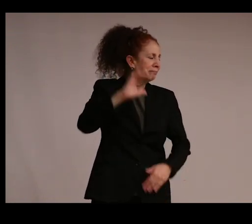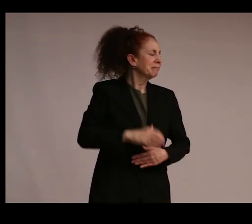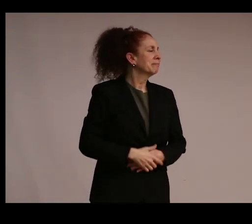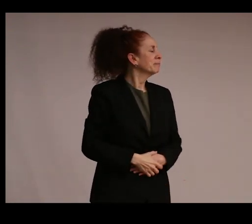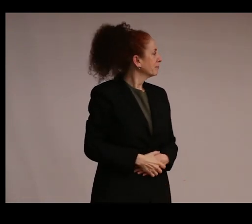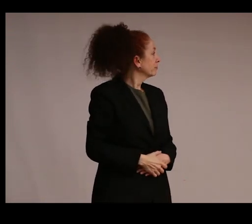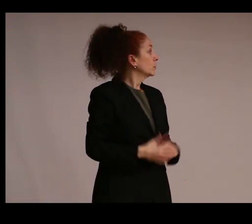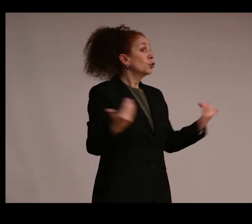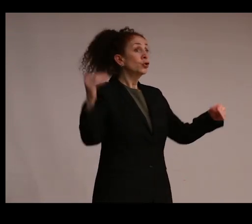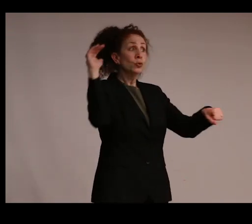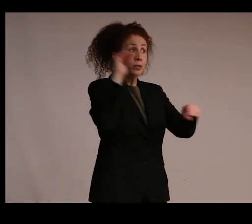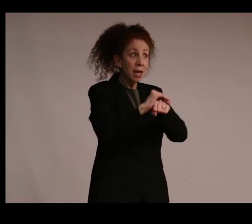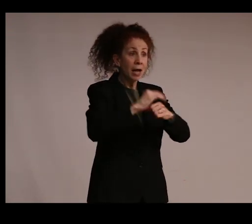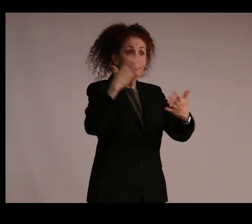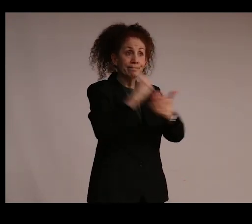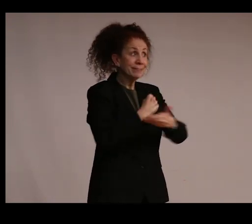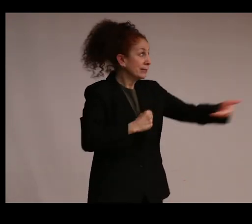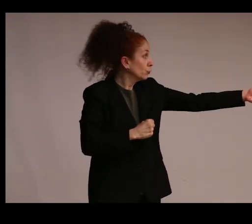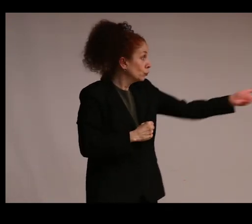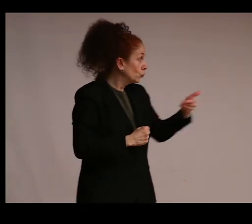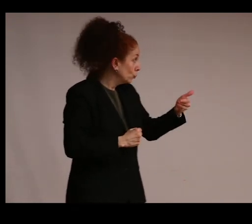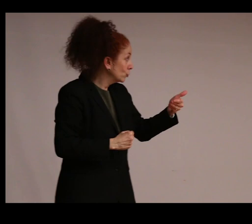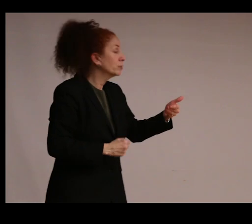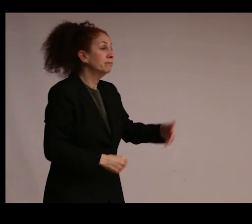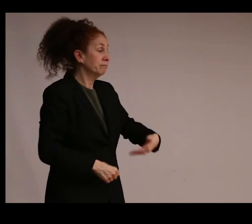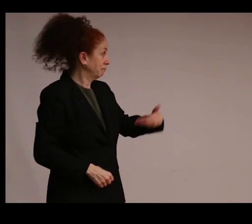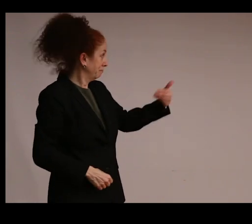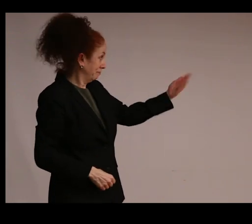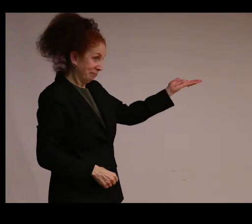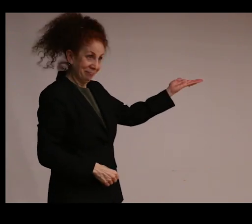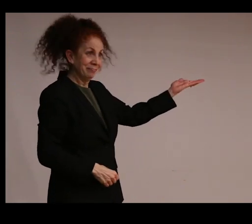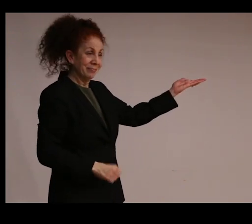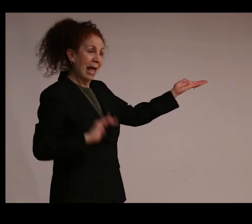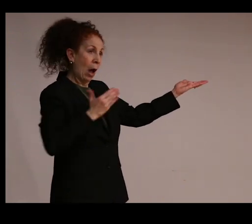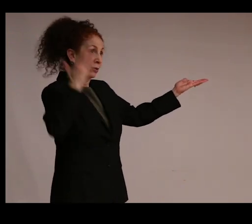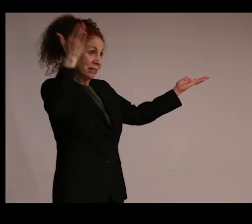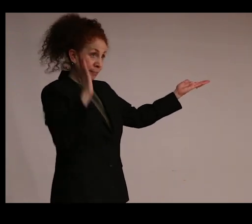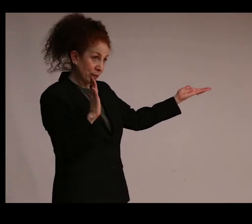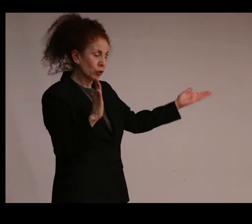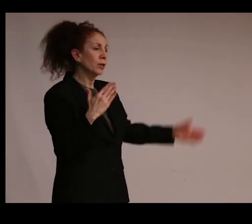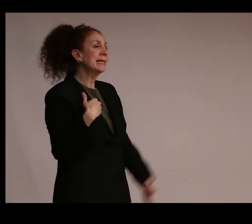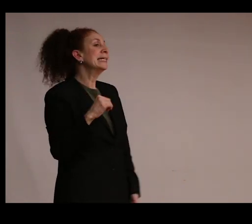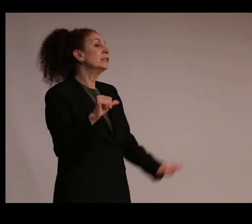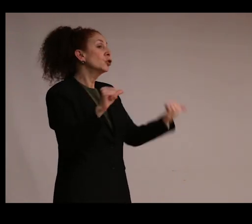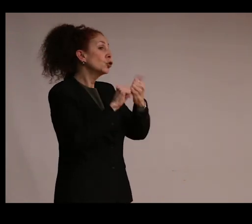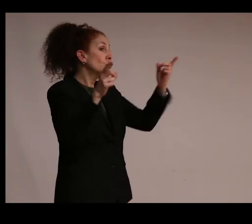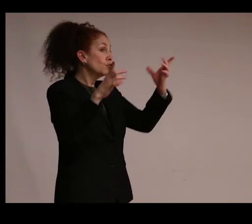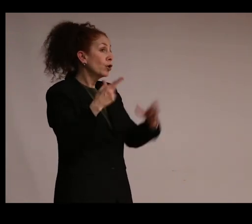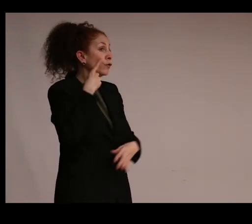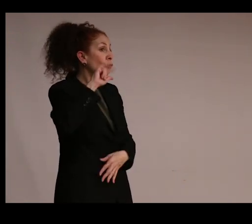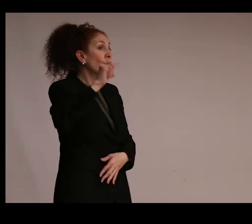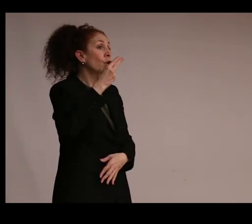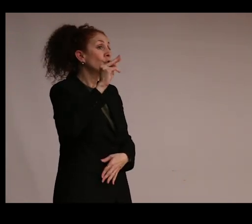So tonight, I get to introduce and welcome Dr. Sanchita Balachandran, who is the associate director of the Johns Hopkins Archaeological